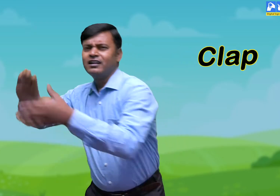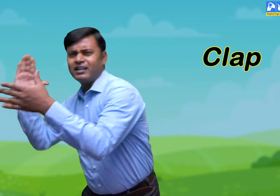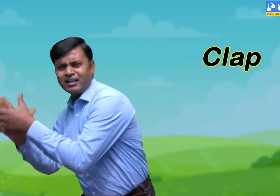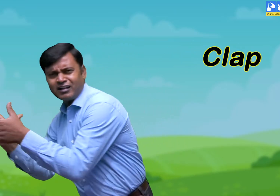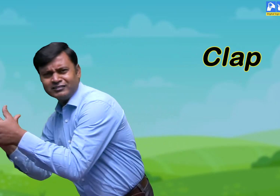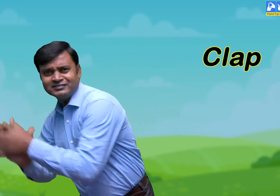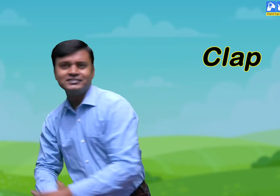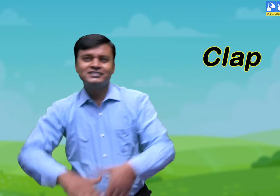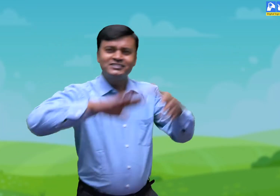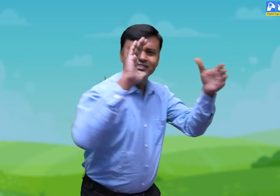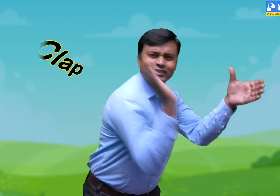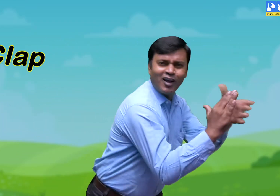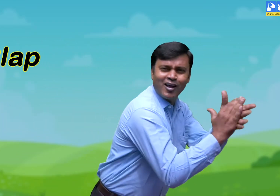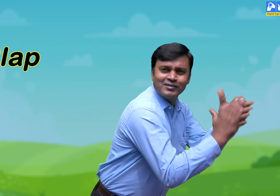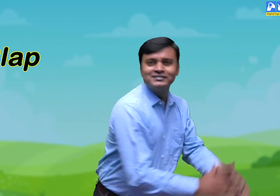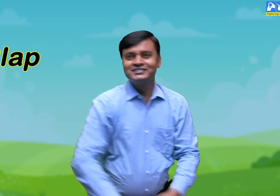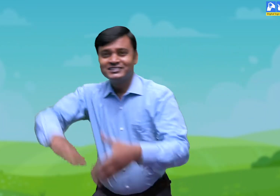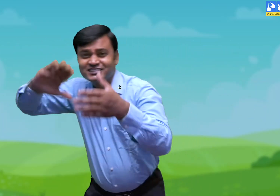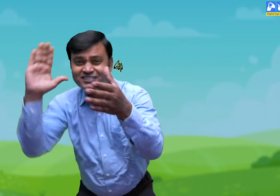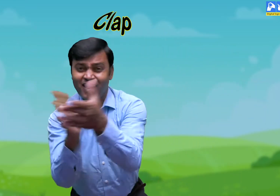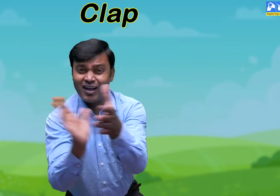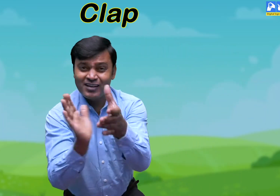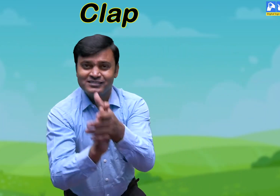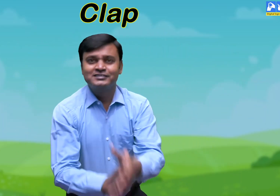Clap, Clap, Clap